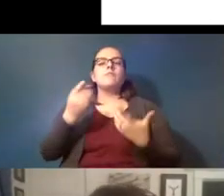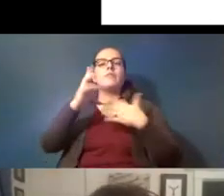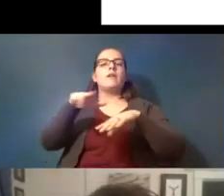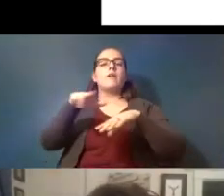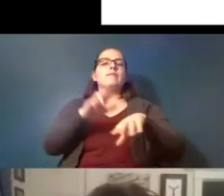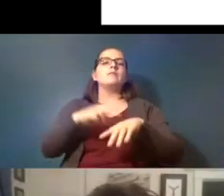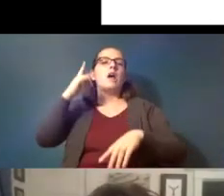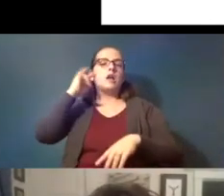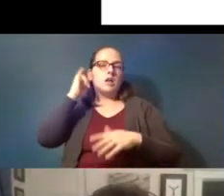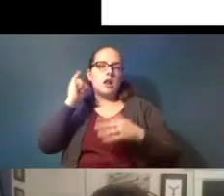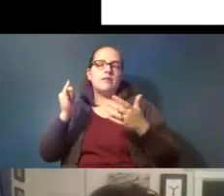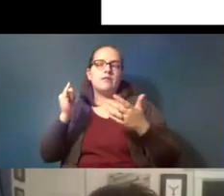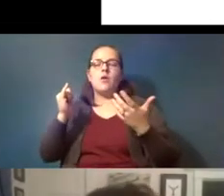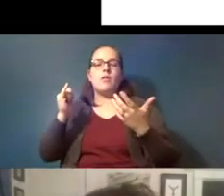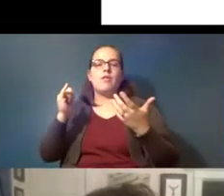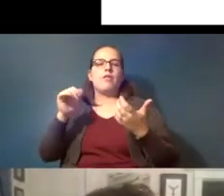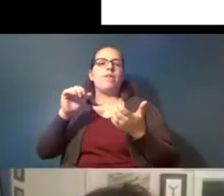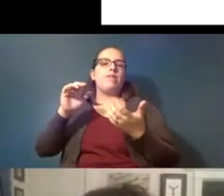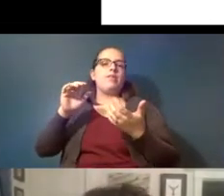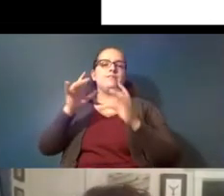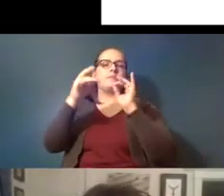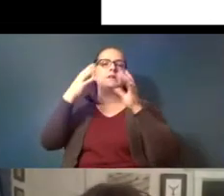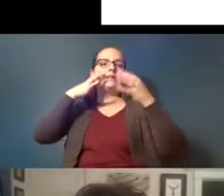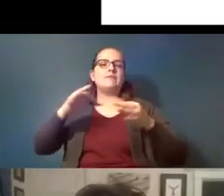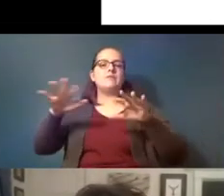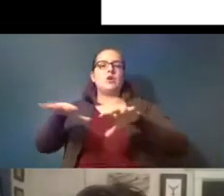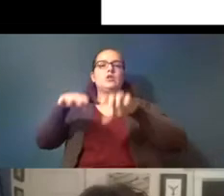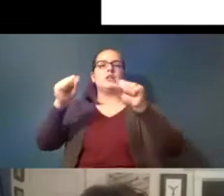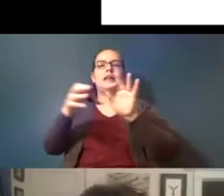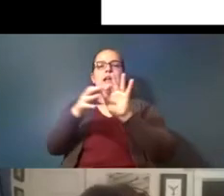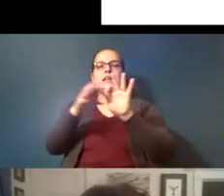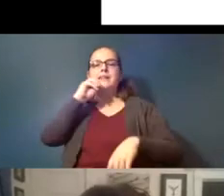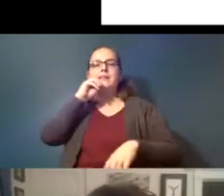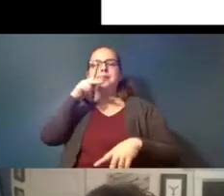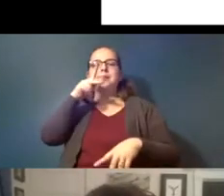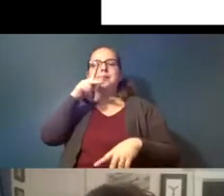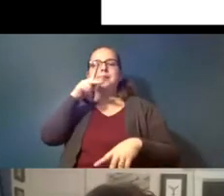comes in and has decided to adopt a definition of microclastics and drinking water and